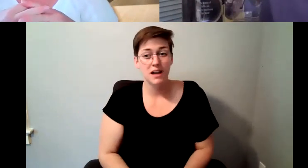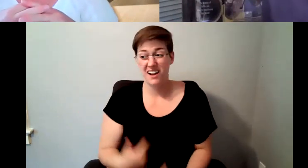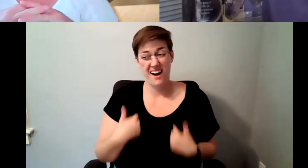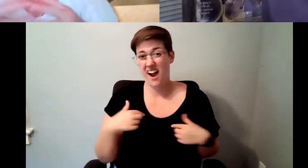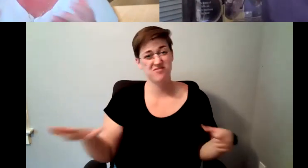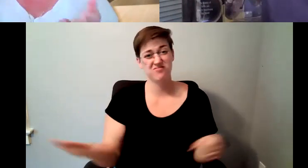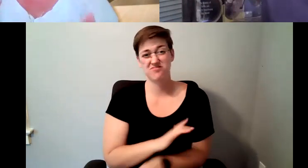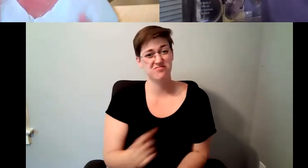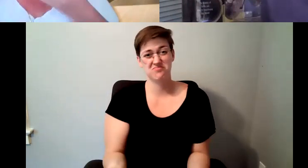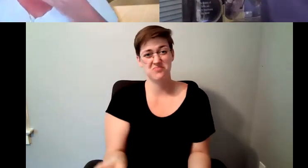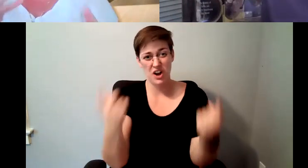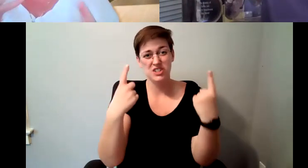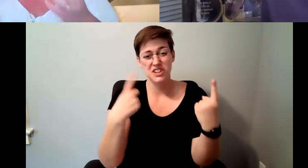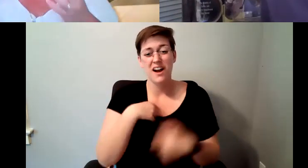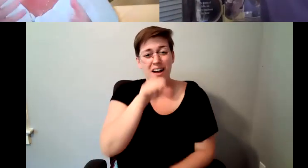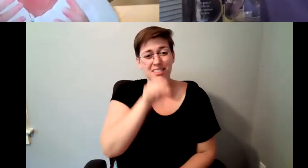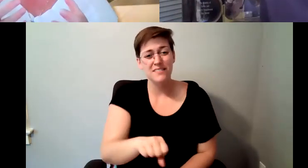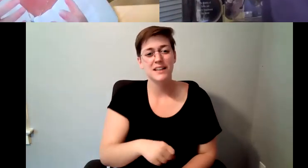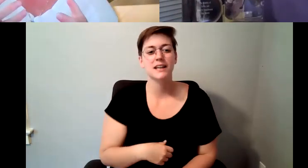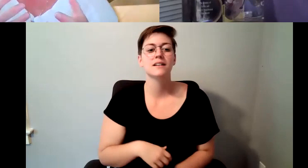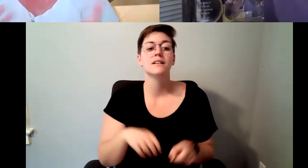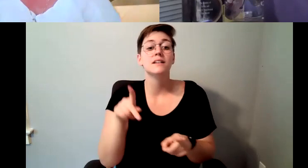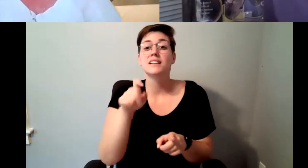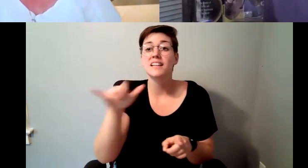Kelly Redder: I have. Kelly Redder: Many years and servant leadership as a teacher.